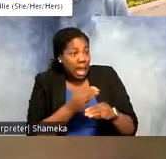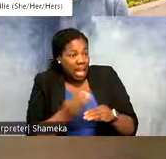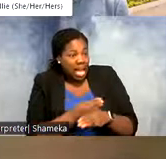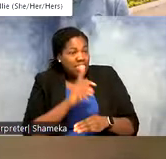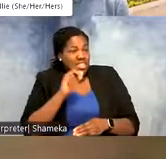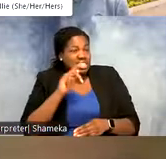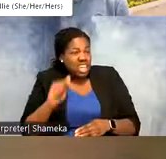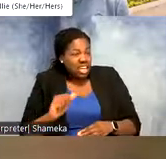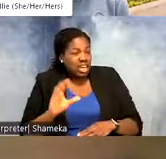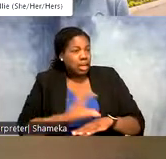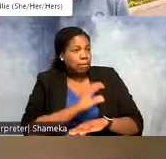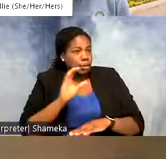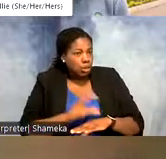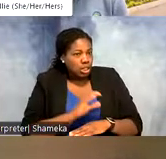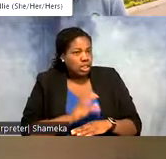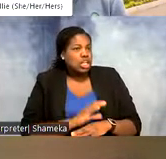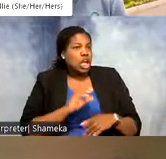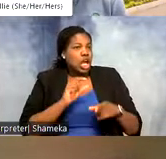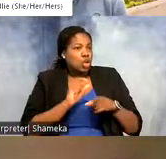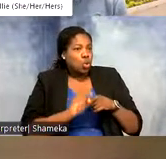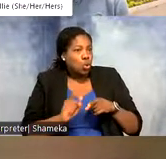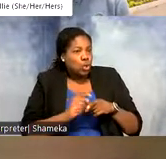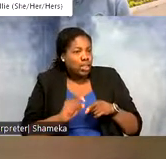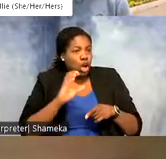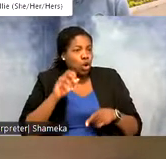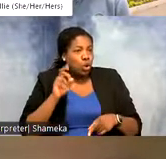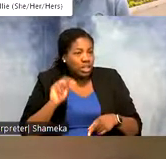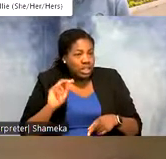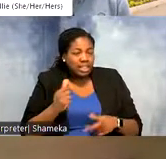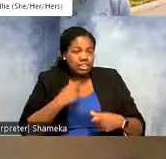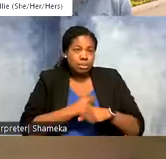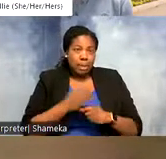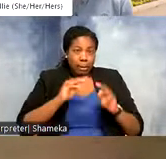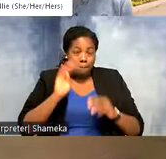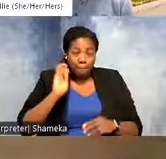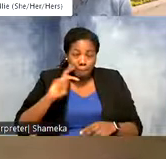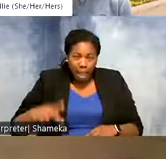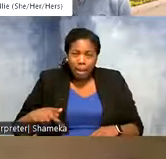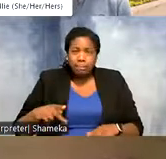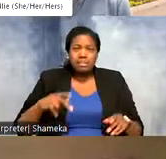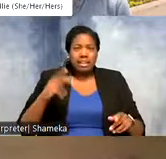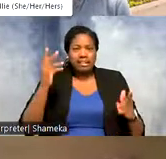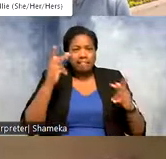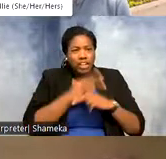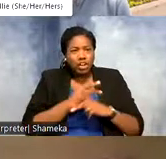computers, and coding to make maps and to figure out where animals go, especially shorebirds so